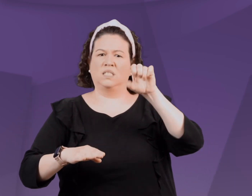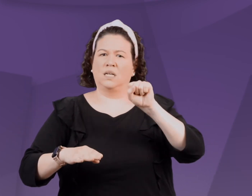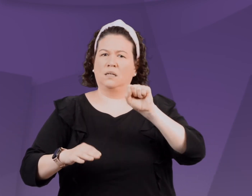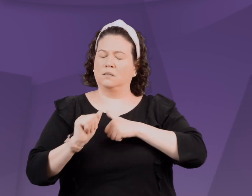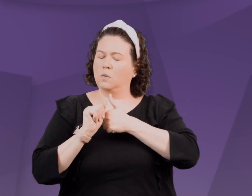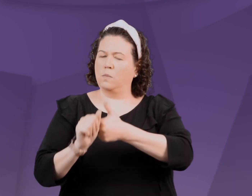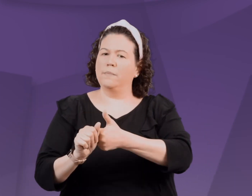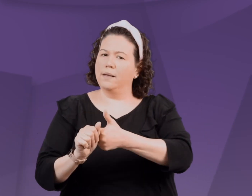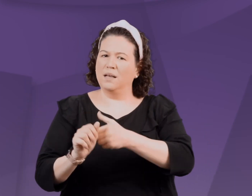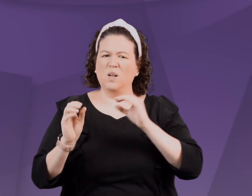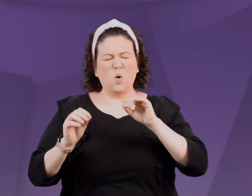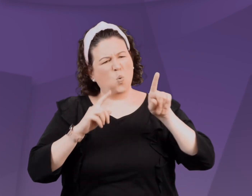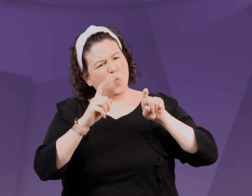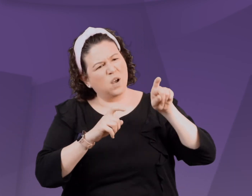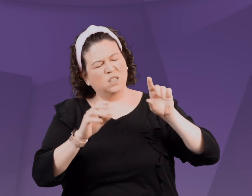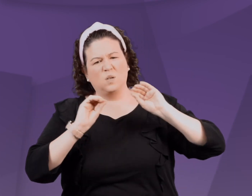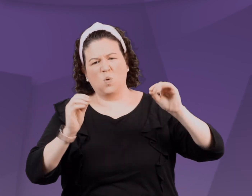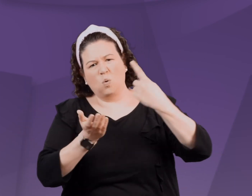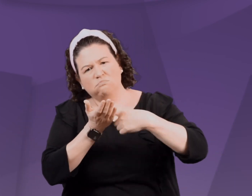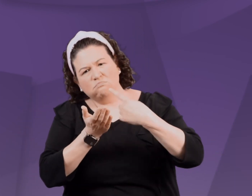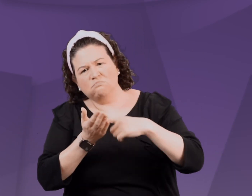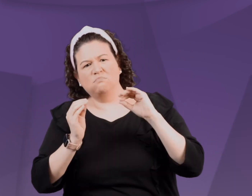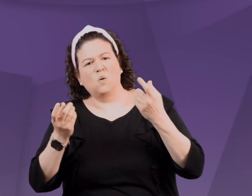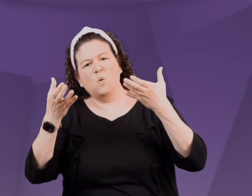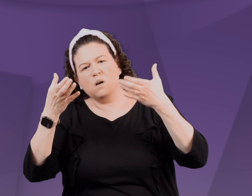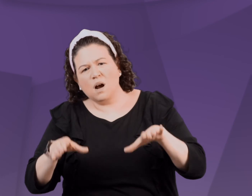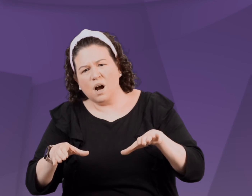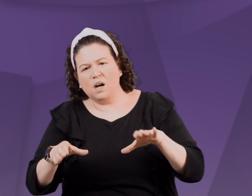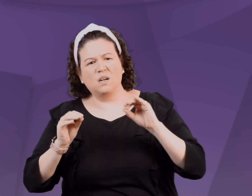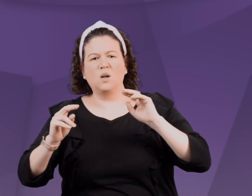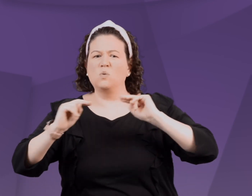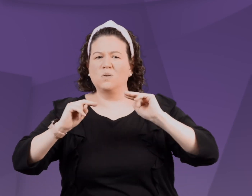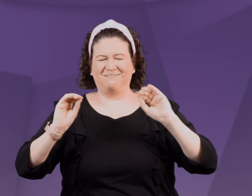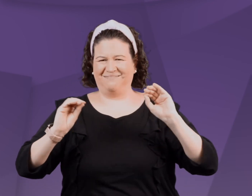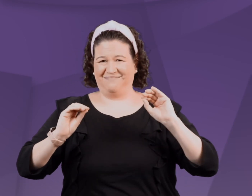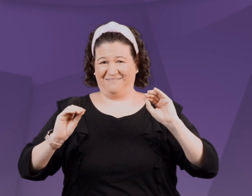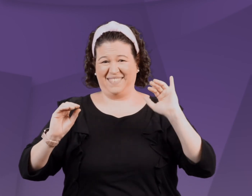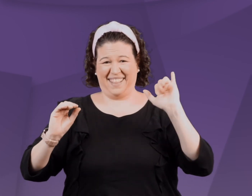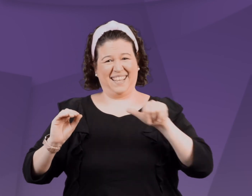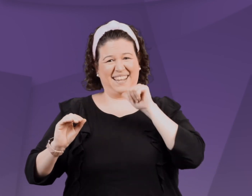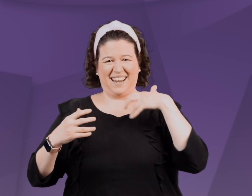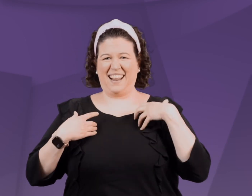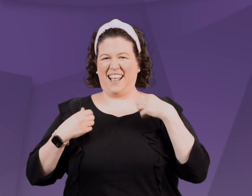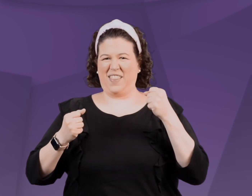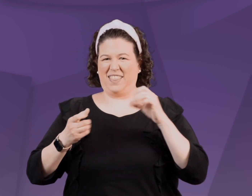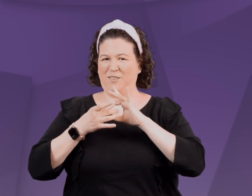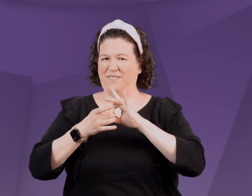and the other person instantly obeys without any questions, discourse, compromise, or negotiation.